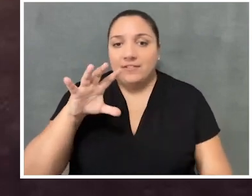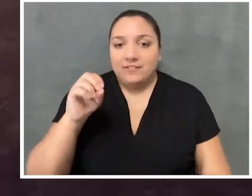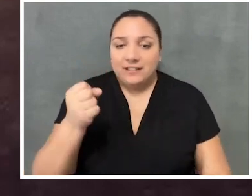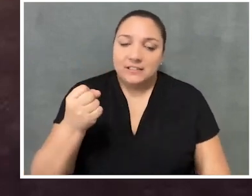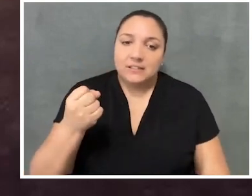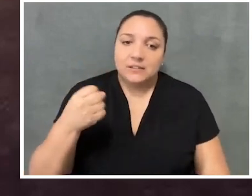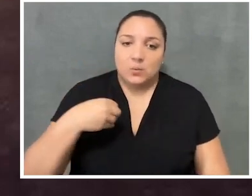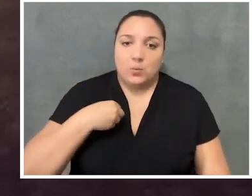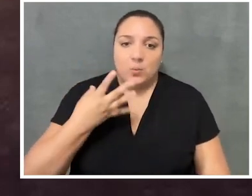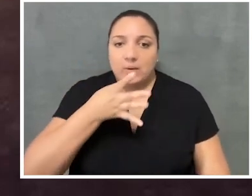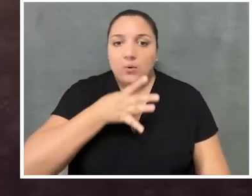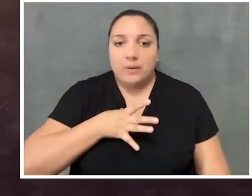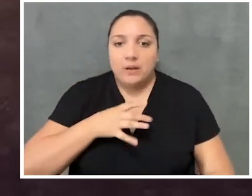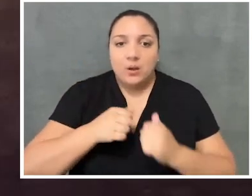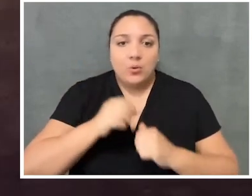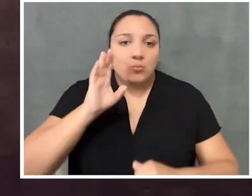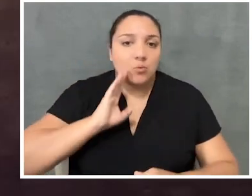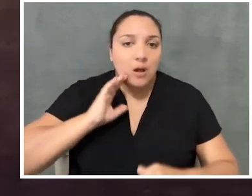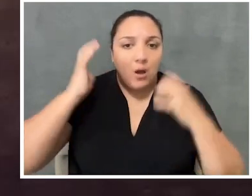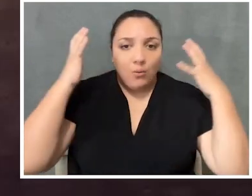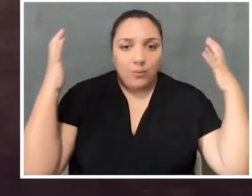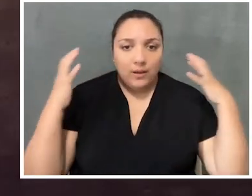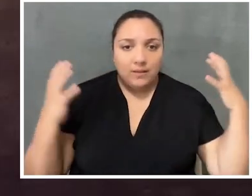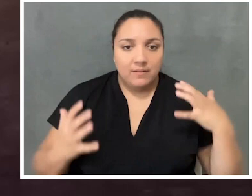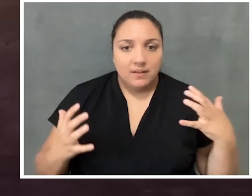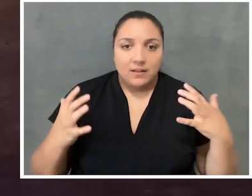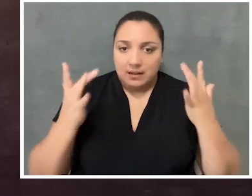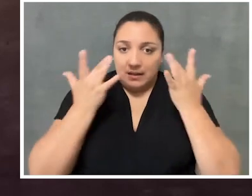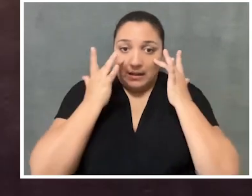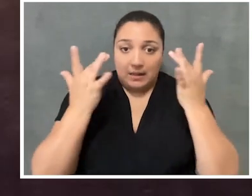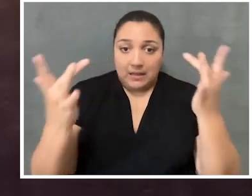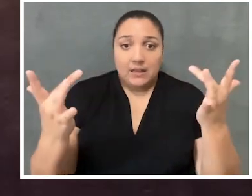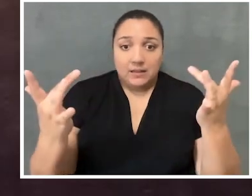A white woman with brown, wavy hair. I have light-colored eyes,